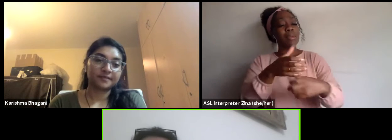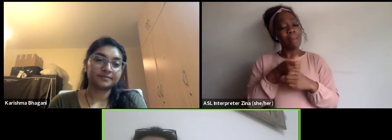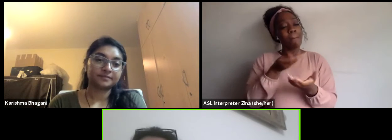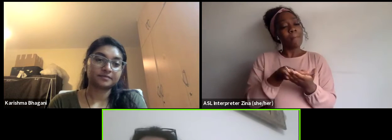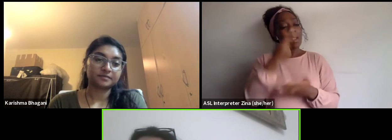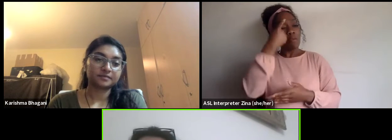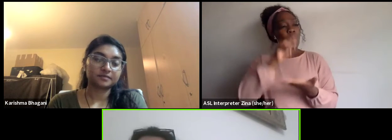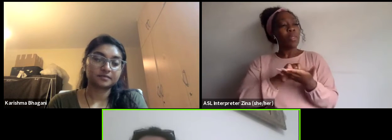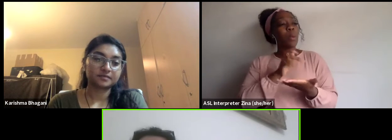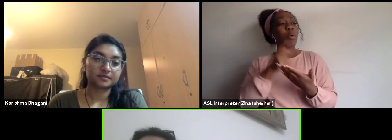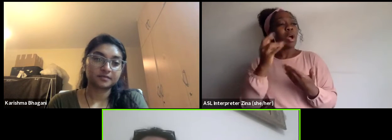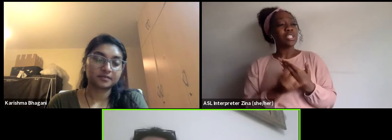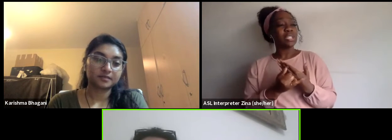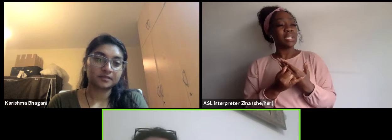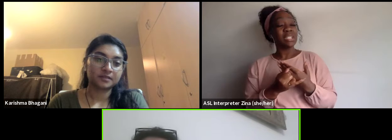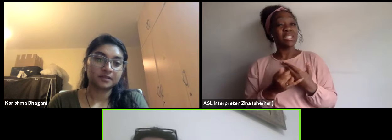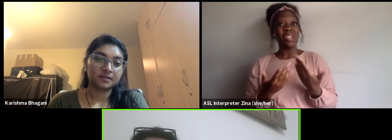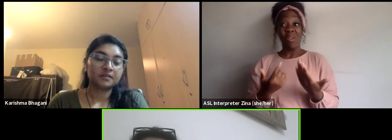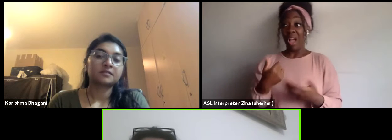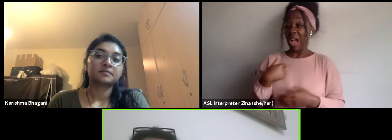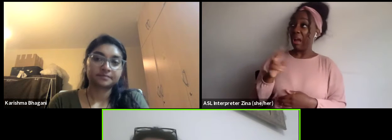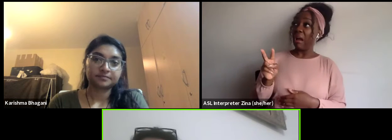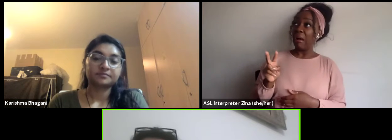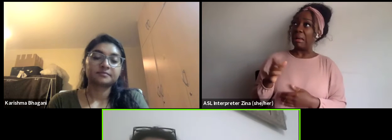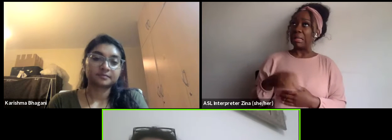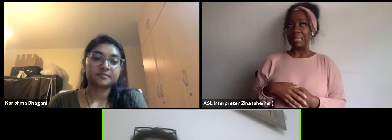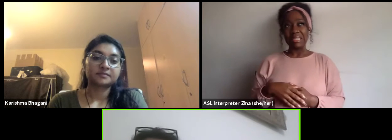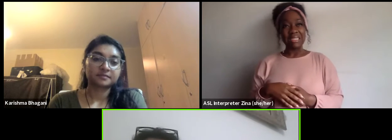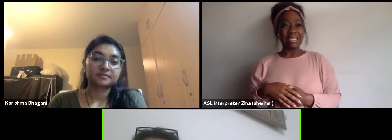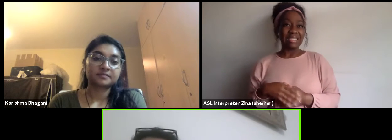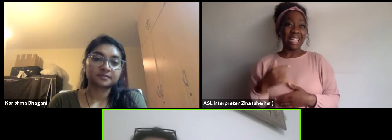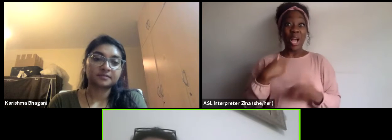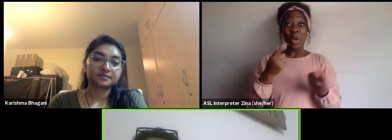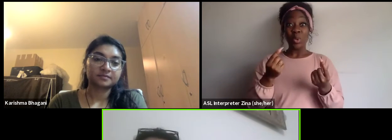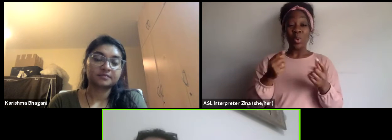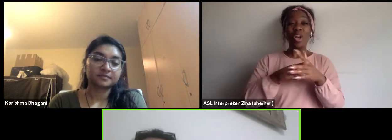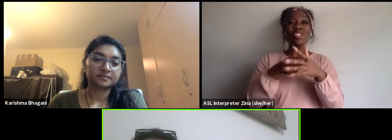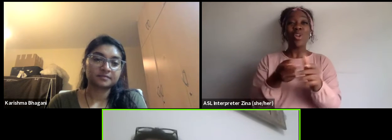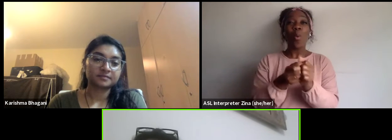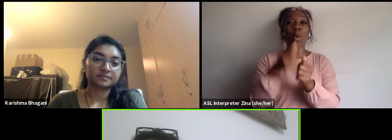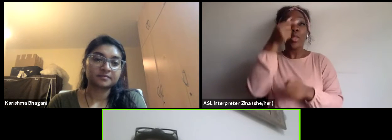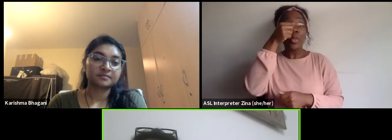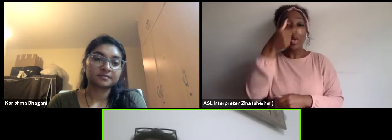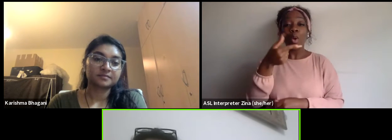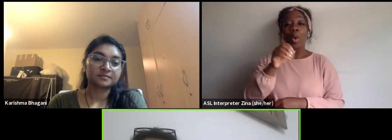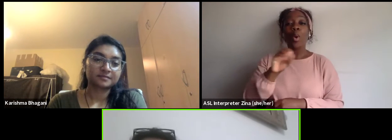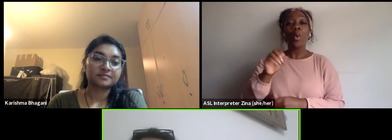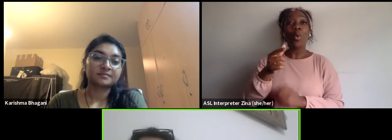And this is how I discovered it. I really started with Google App, Google was my first teacher in fundraising.